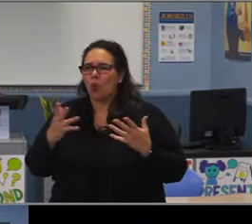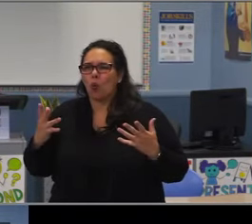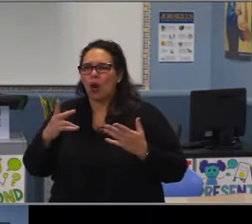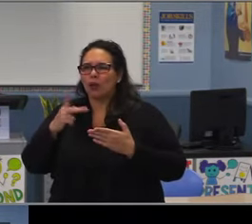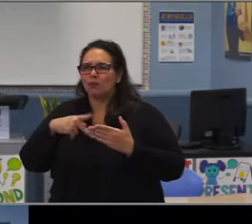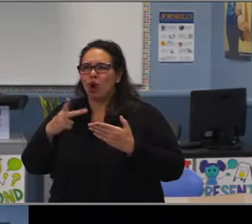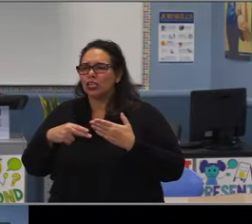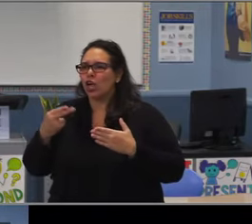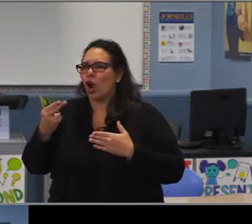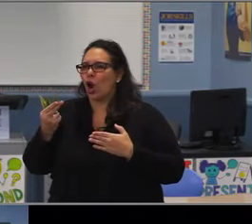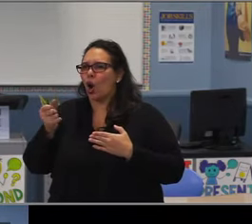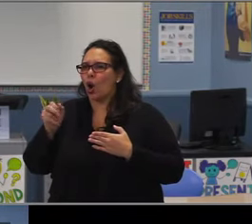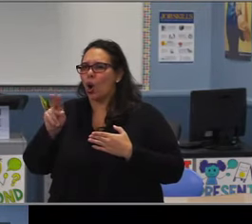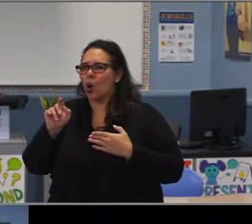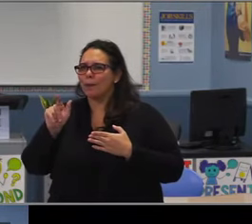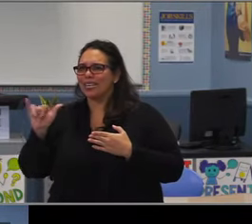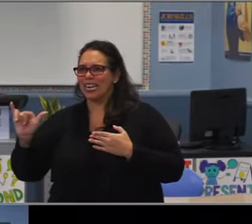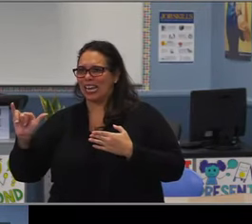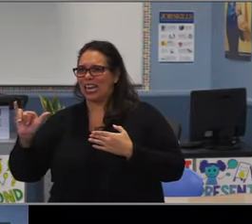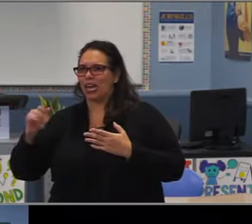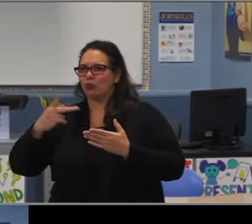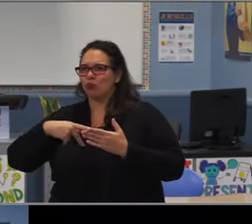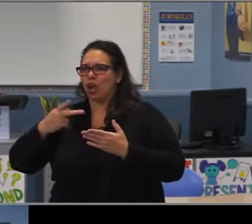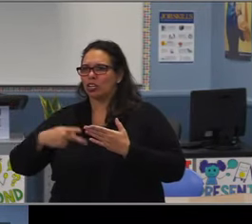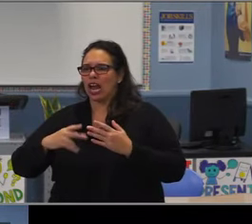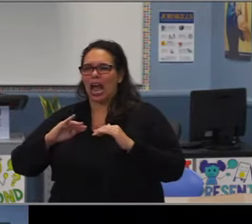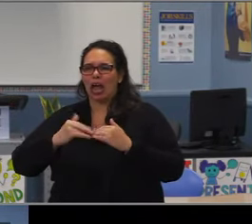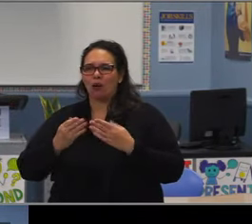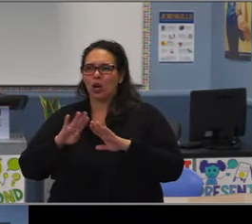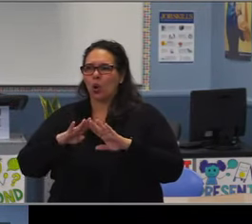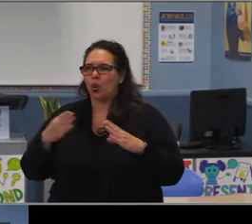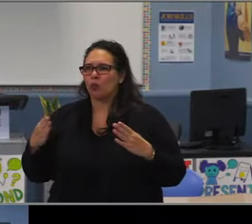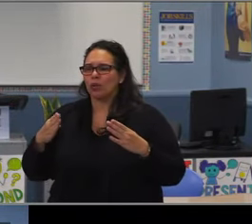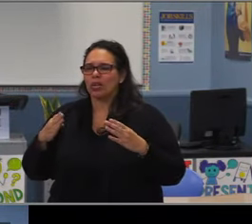prepared by our assistant superintendent of HR, David Zane,